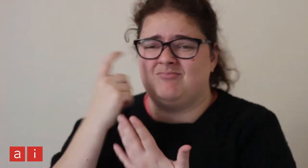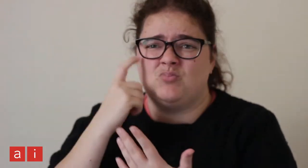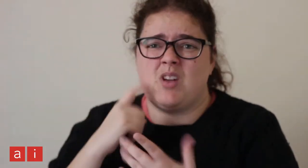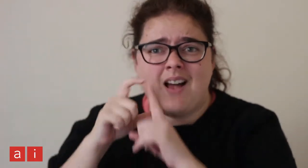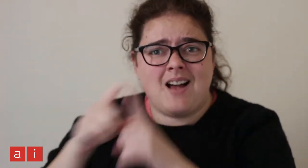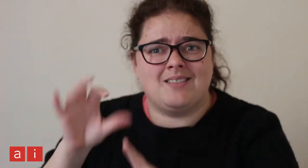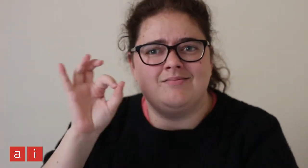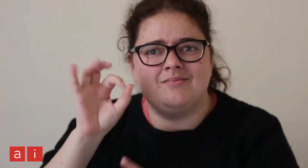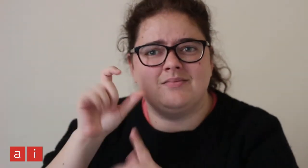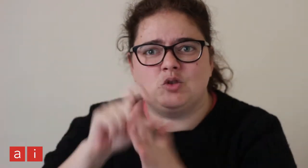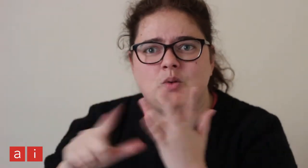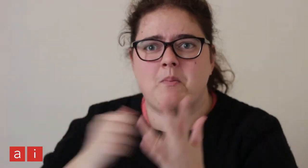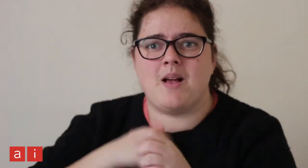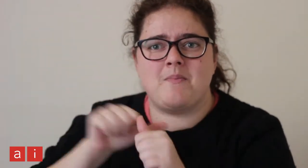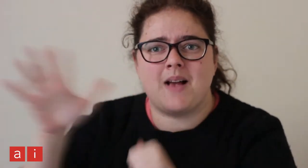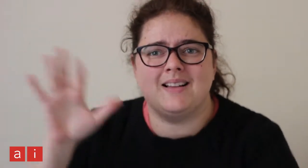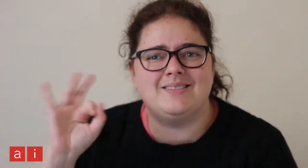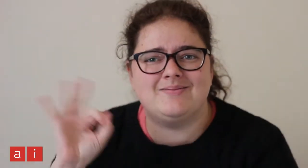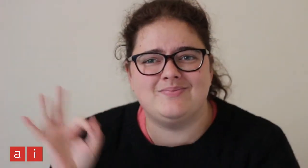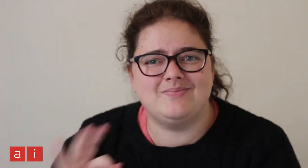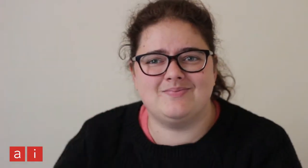I didn't try hard to do my best.